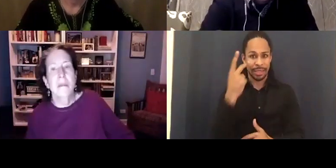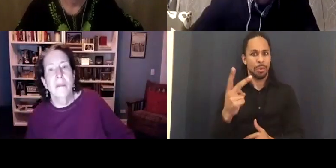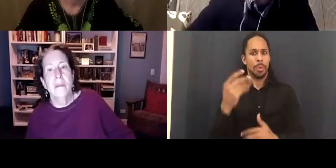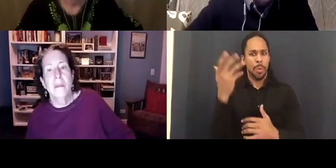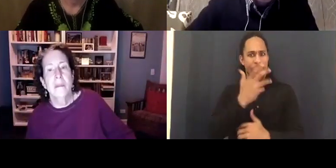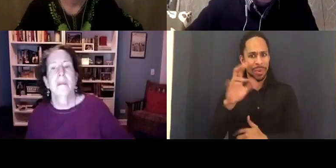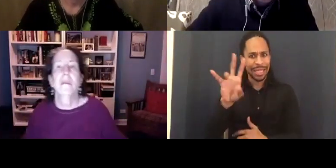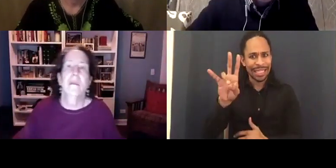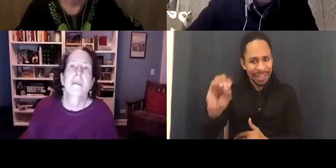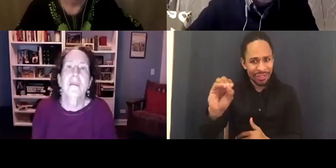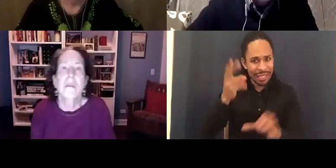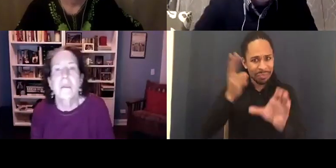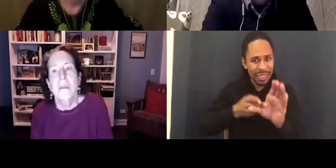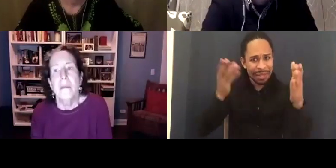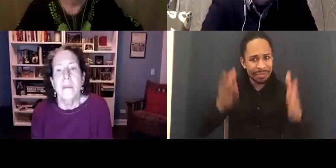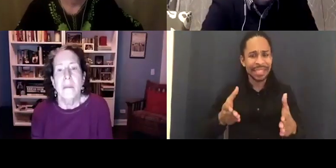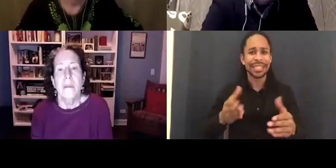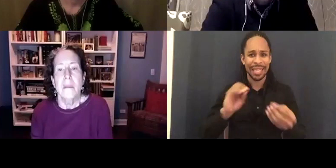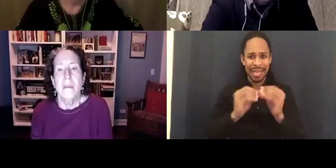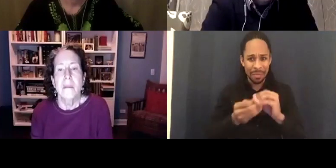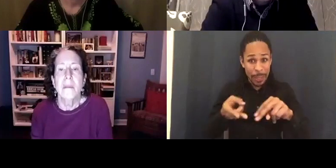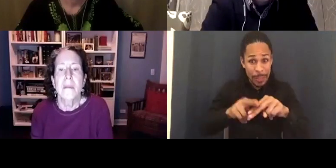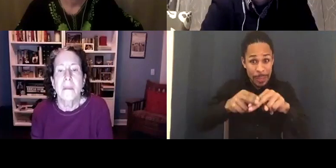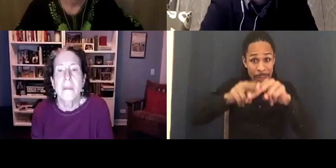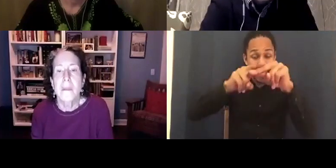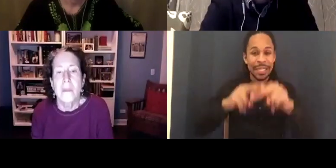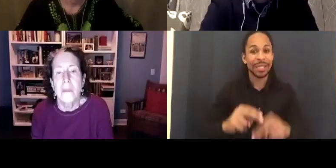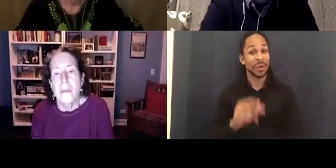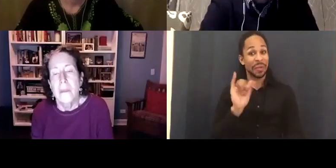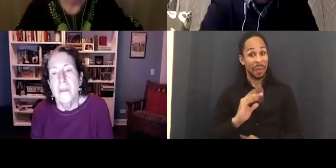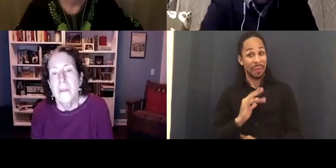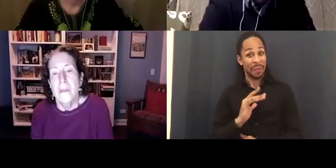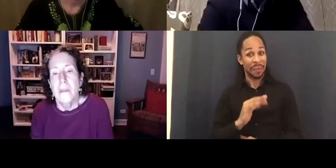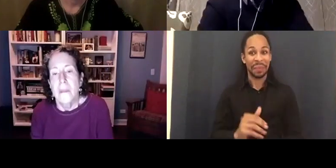Those numbers are going up fast. This is not like our stock market.